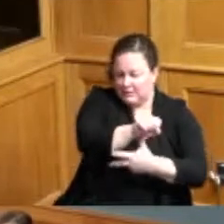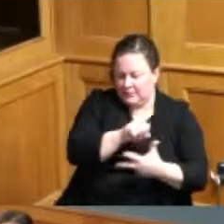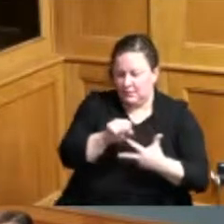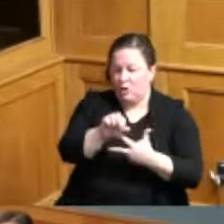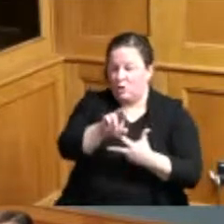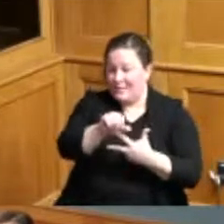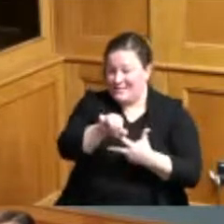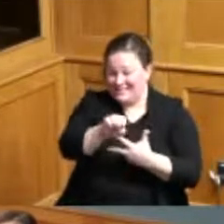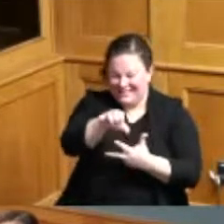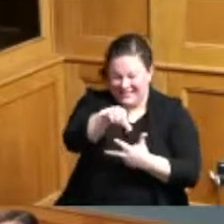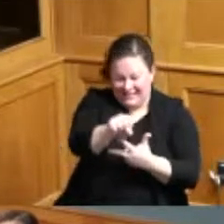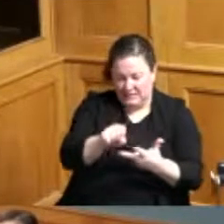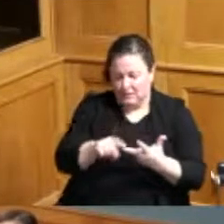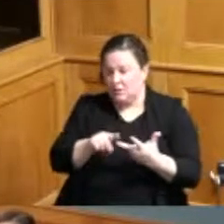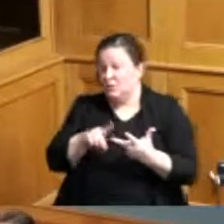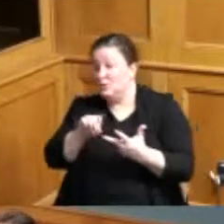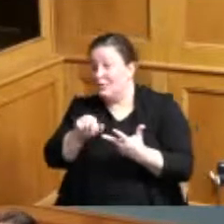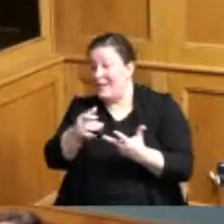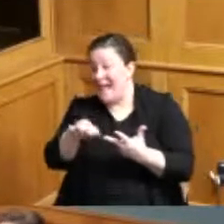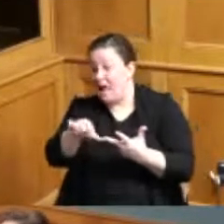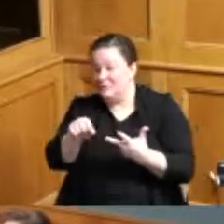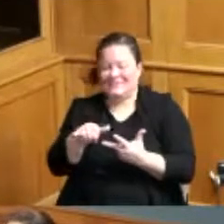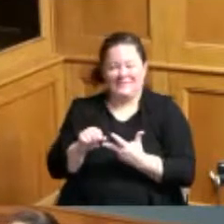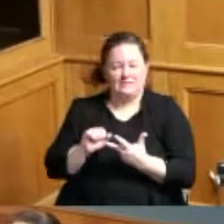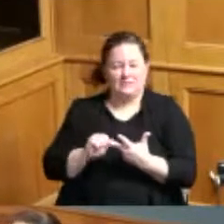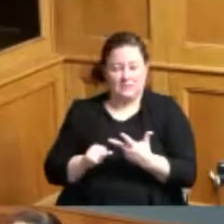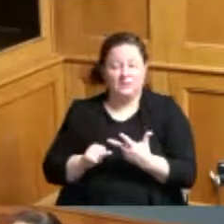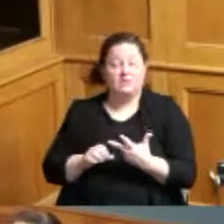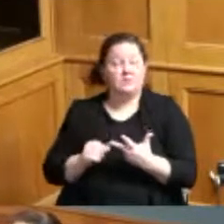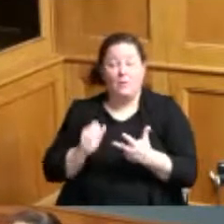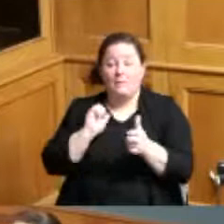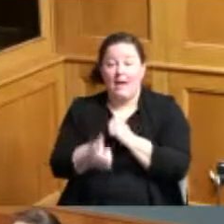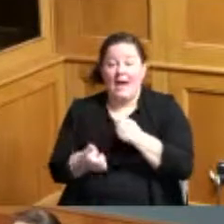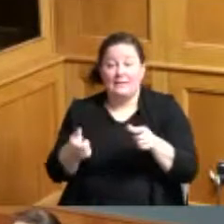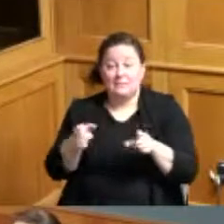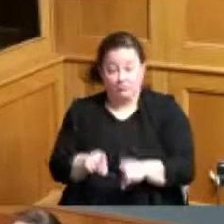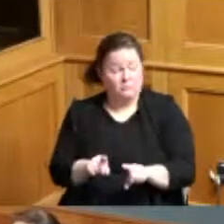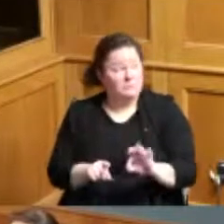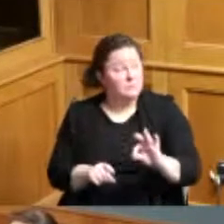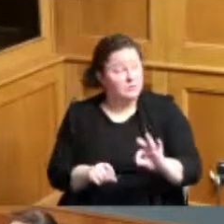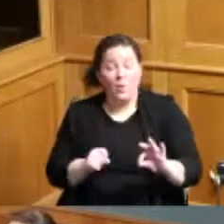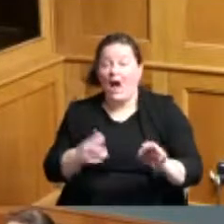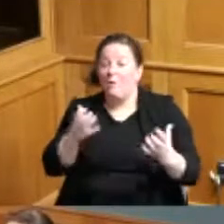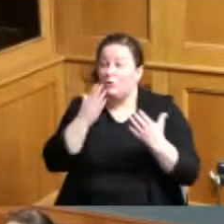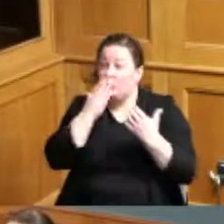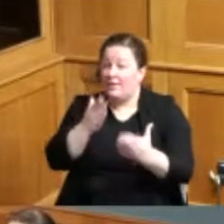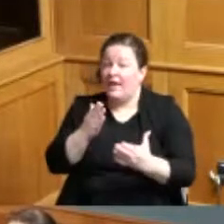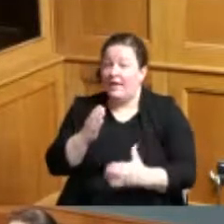yes Commissioner three house yes thank you and I would like to to thank Vicky and Caroline who's